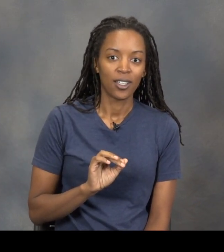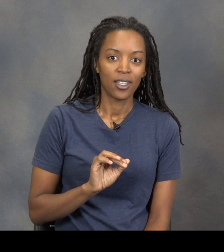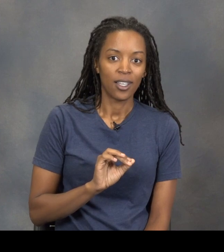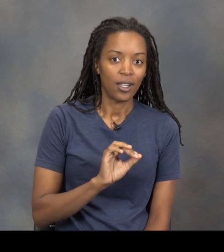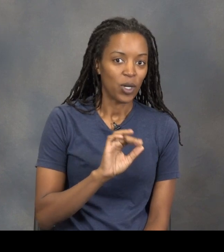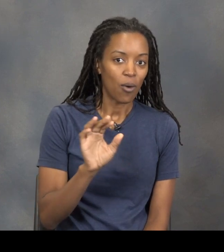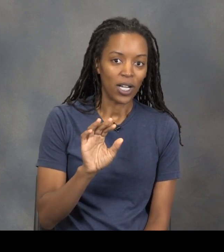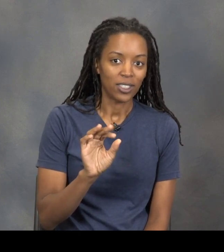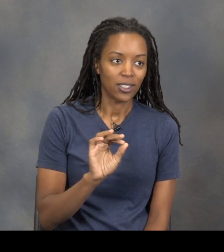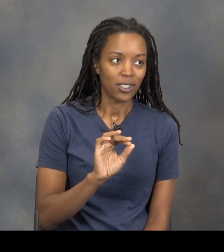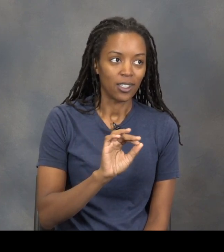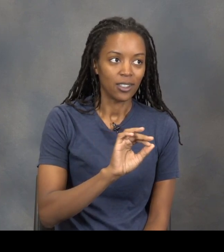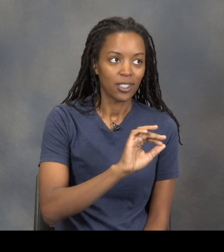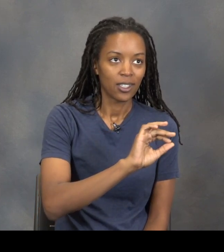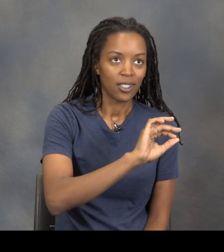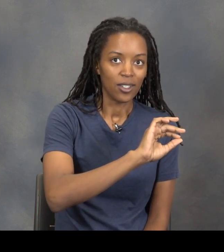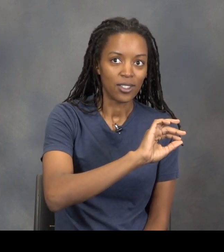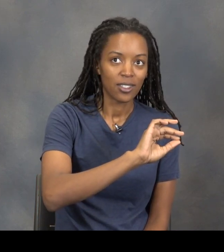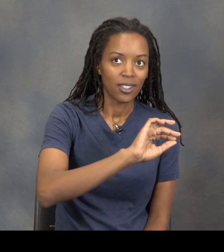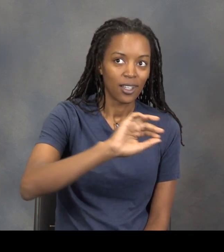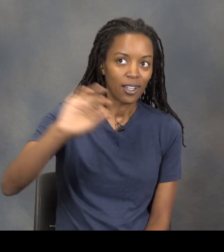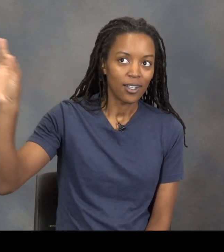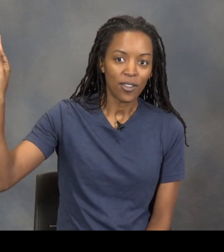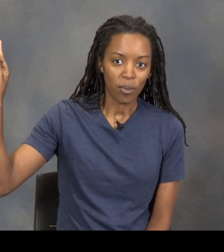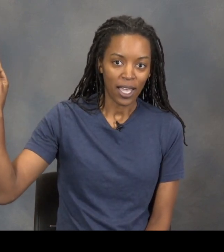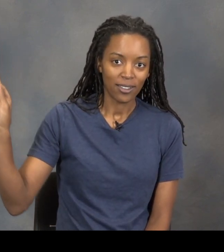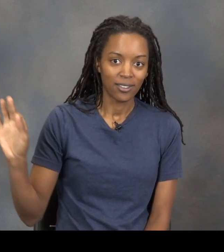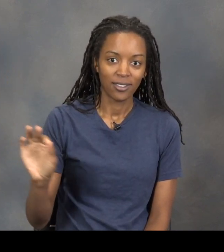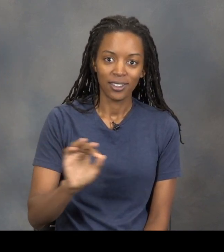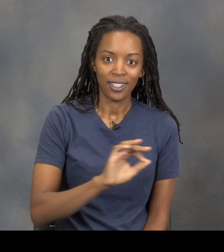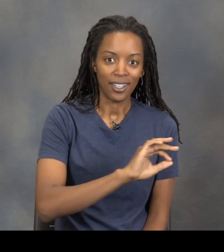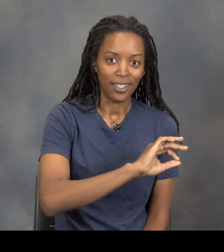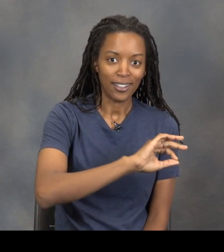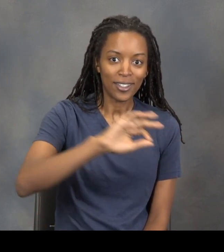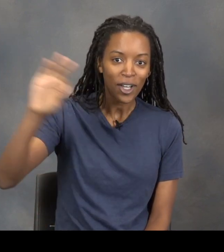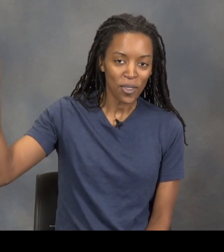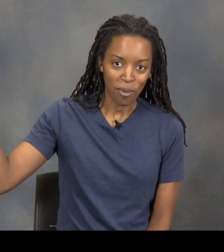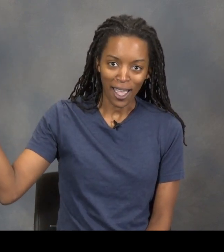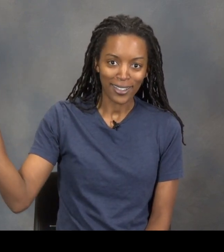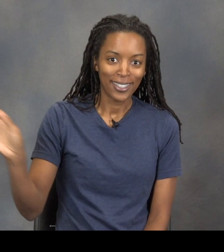And they're all watching, and there's another bat and another bat and